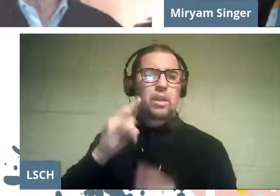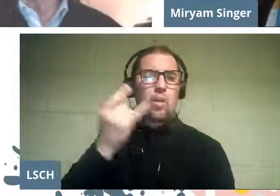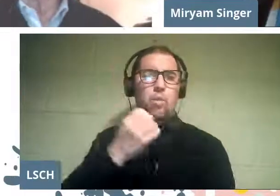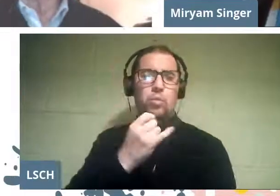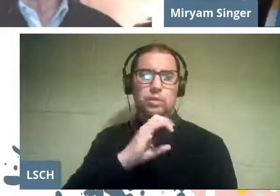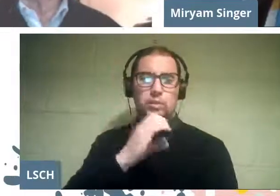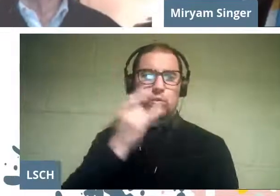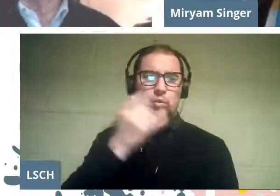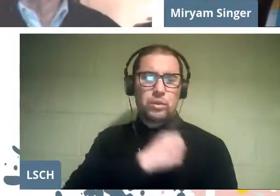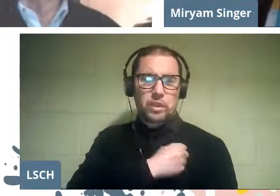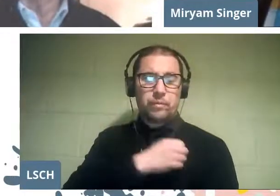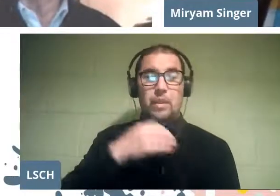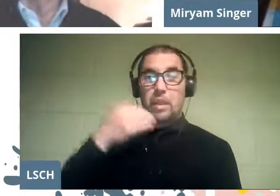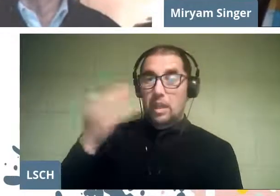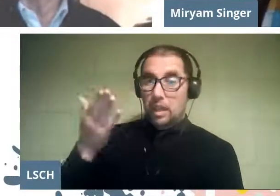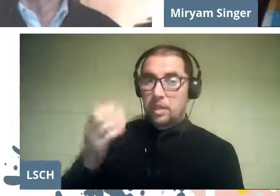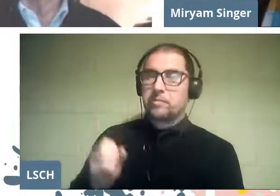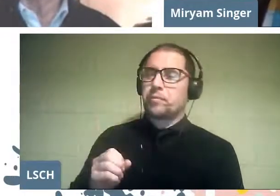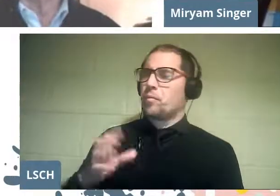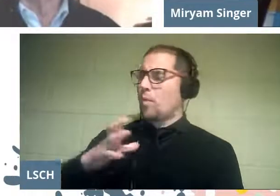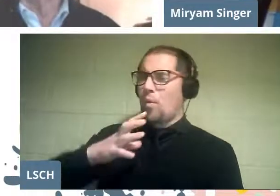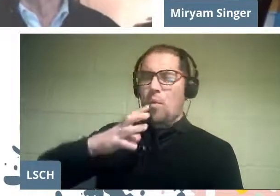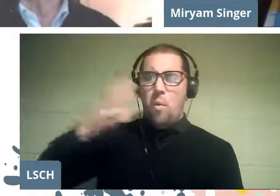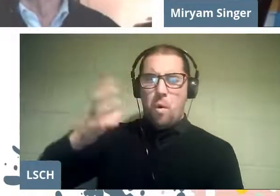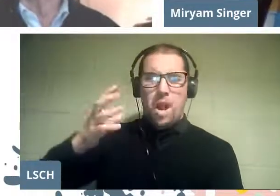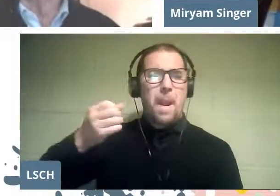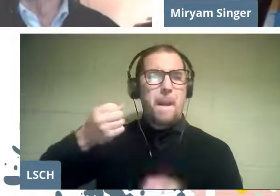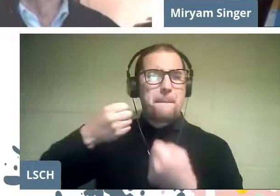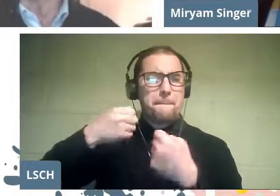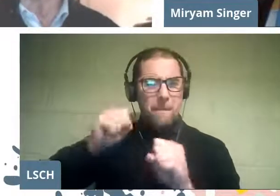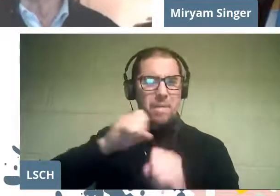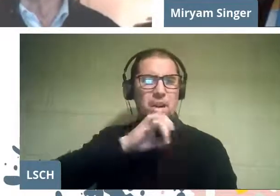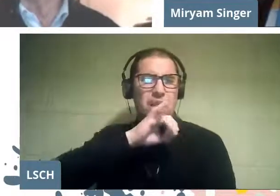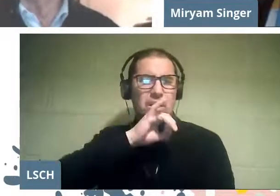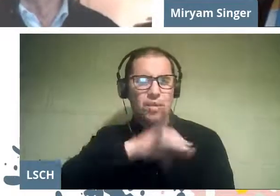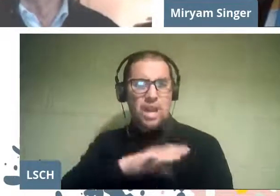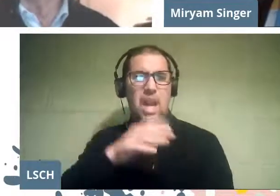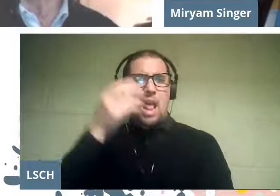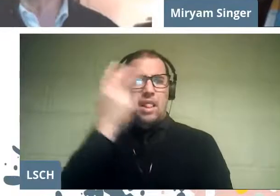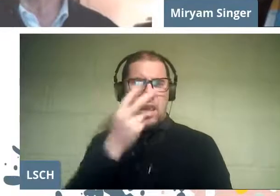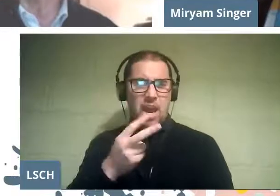It is, by the way, a national grand prize of musical arts 2020.